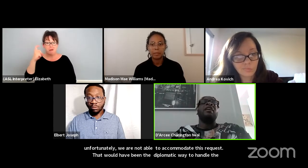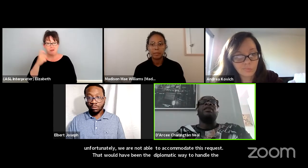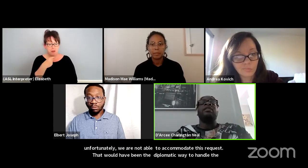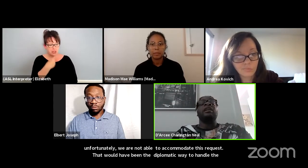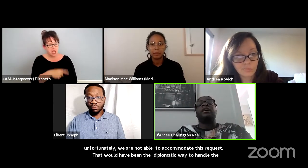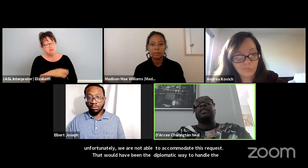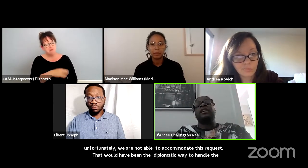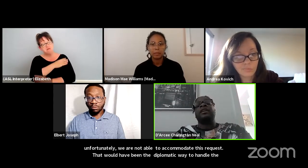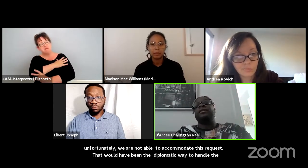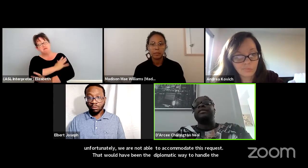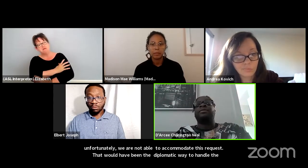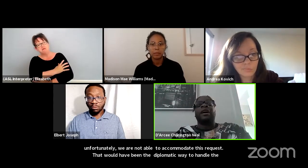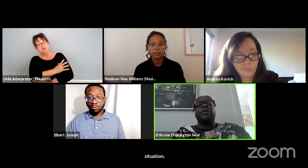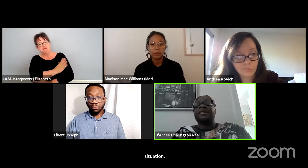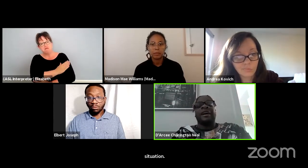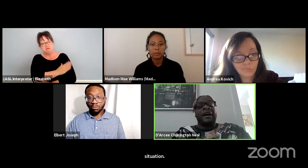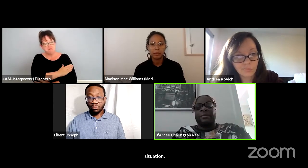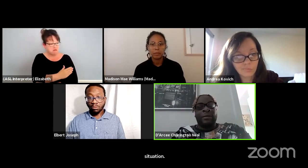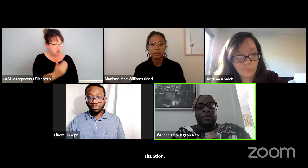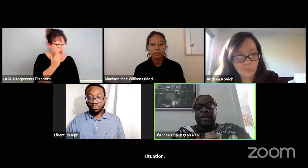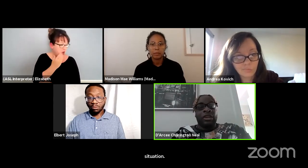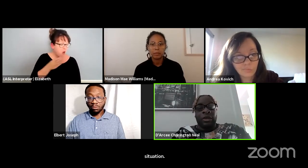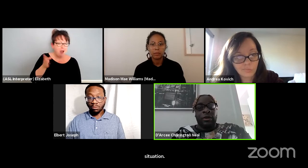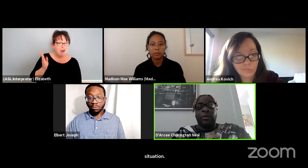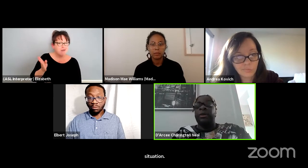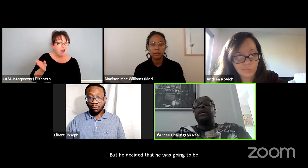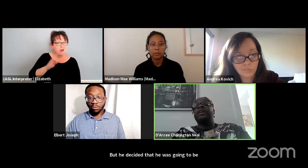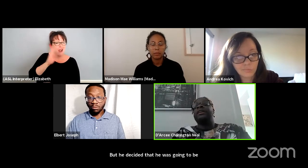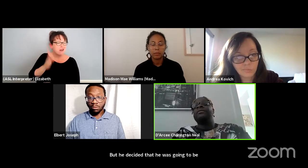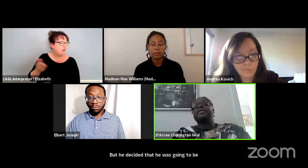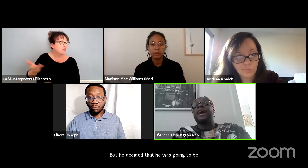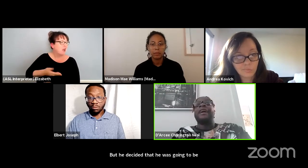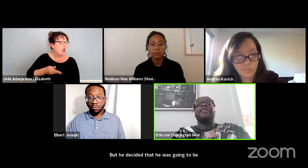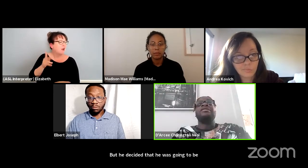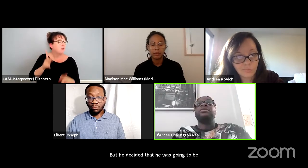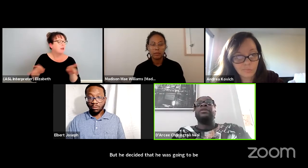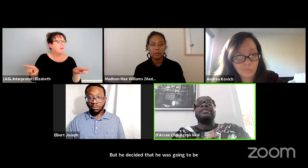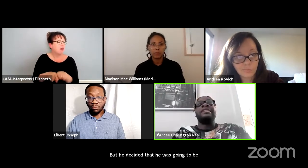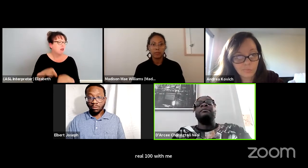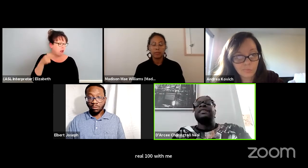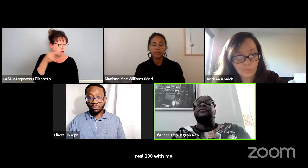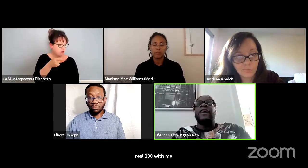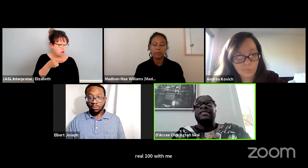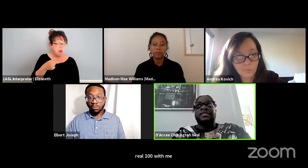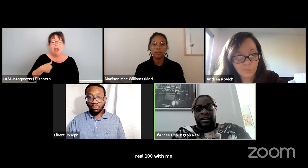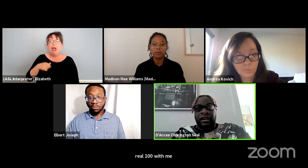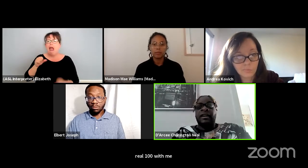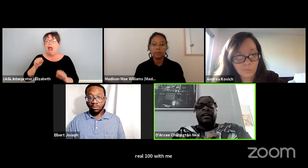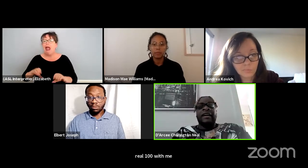you know, look, they don't he's like "Broadway doesn't hire people like you." He was like, "I can do a scene much faster